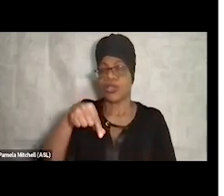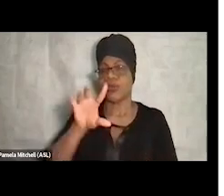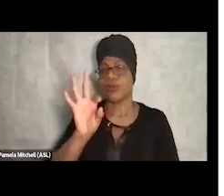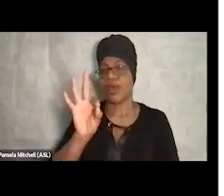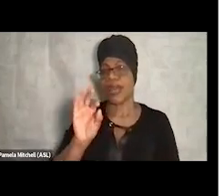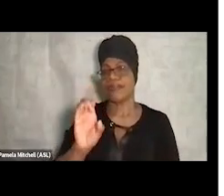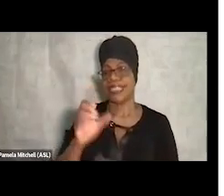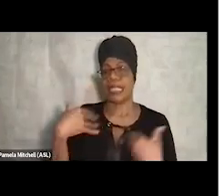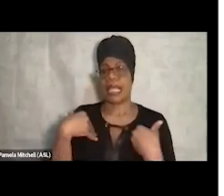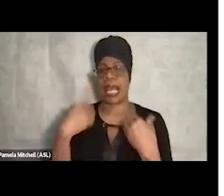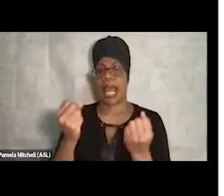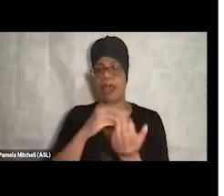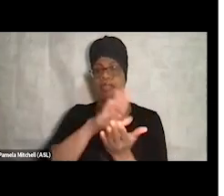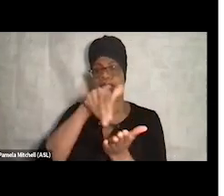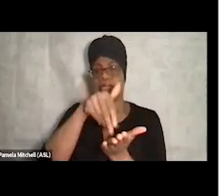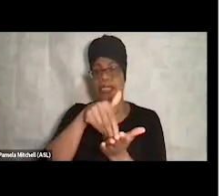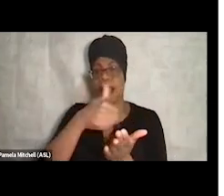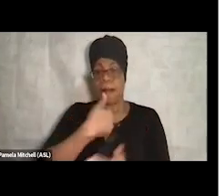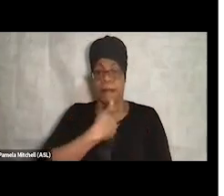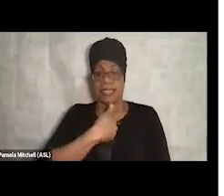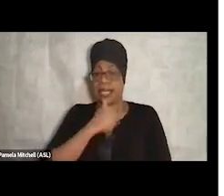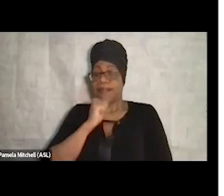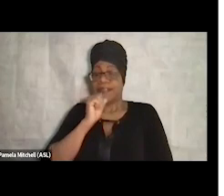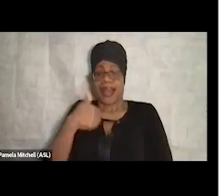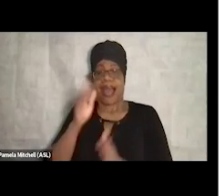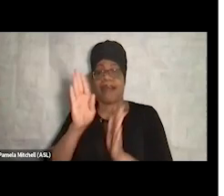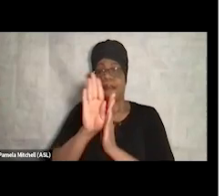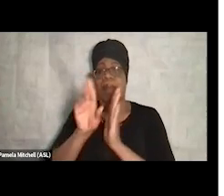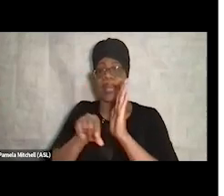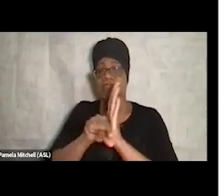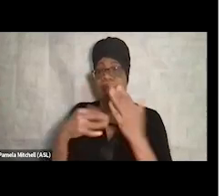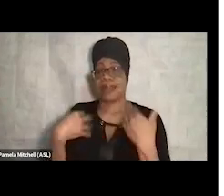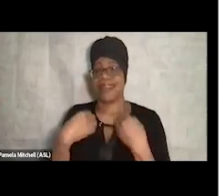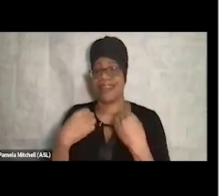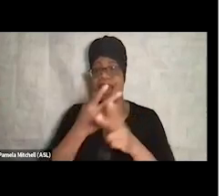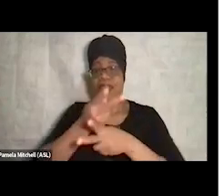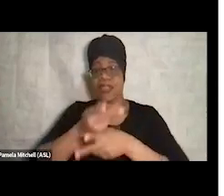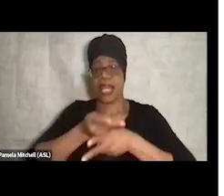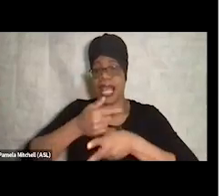You know, I don't have a background in healthcare, and I didn't want to provide healthcare.